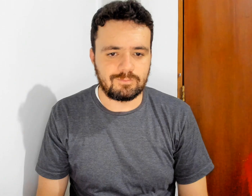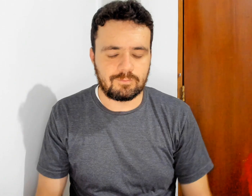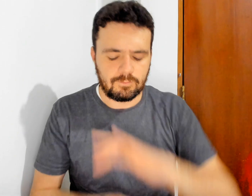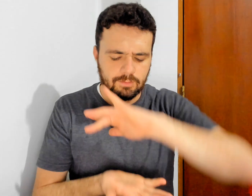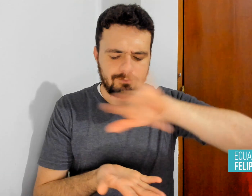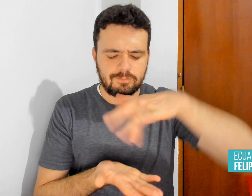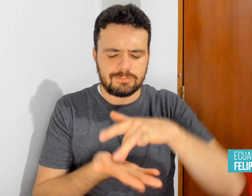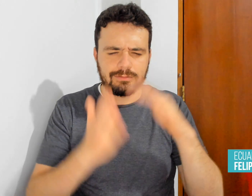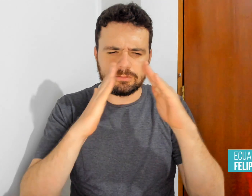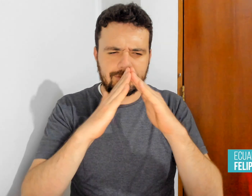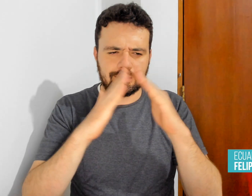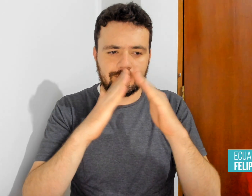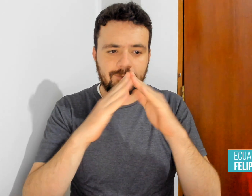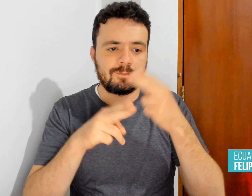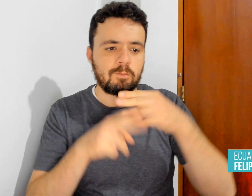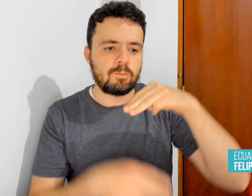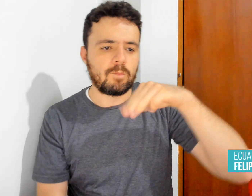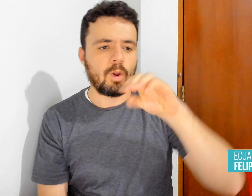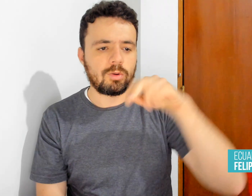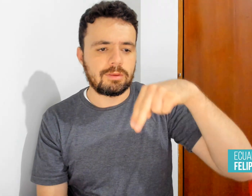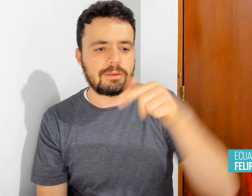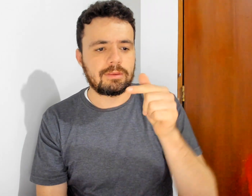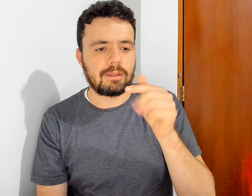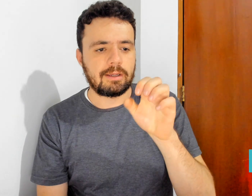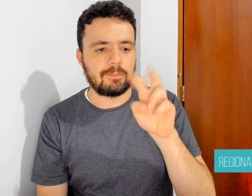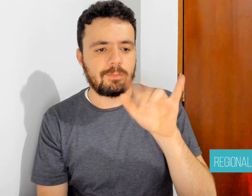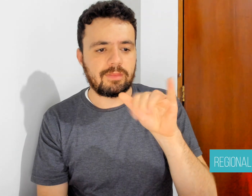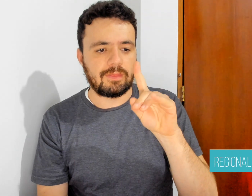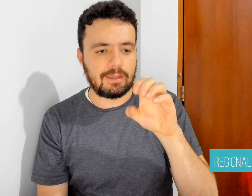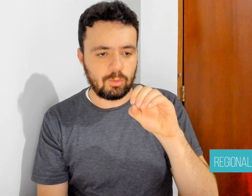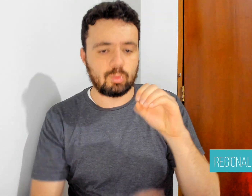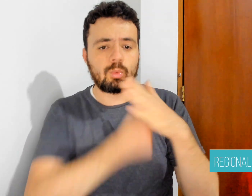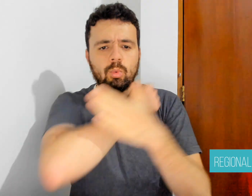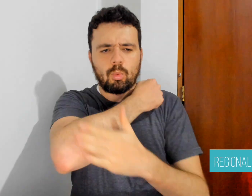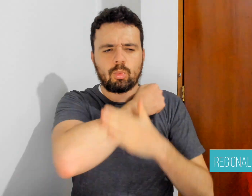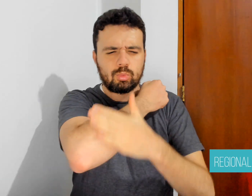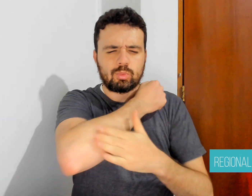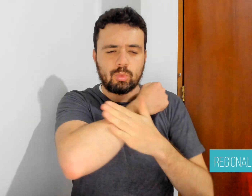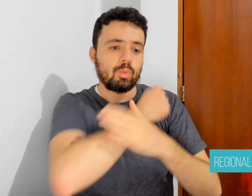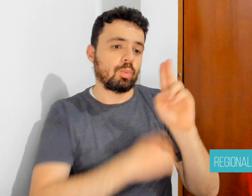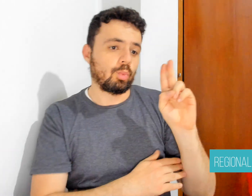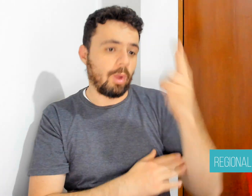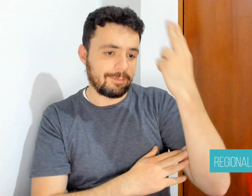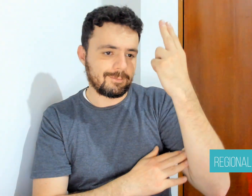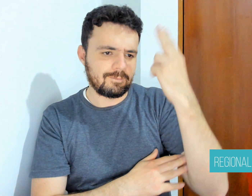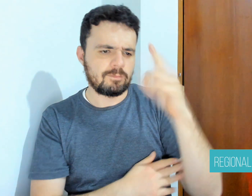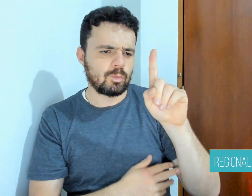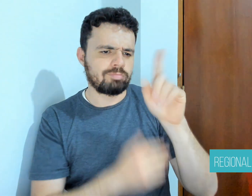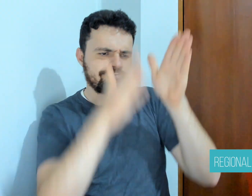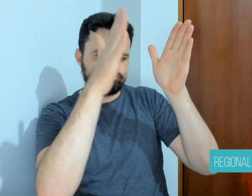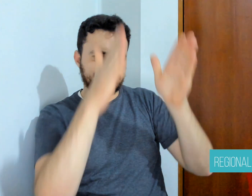In Montevideo, Uruguay, a 32-year-old Deaf youth named Rodrigo Couto